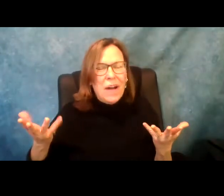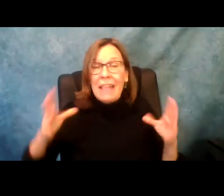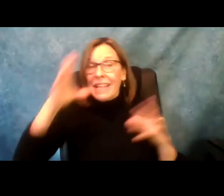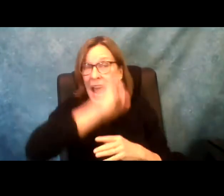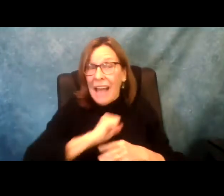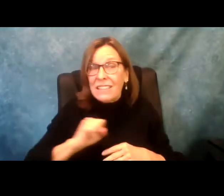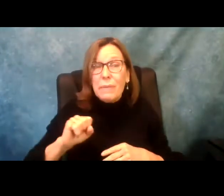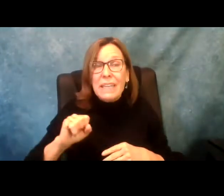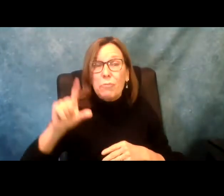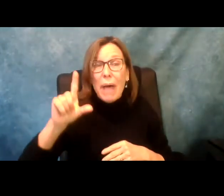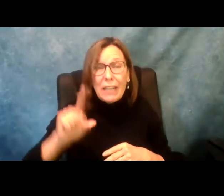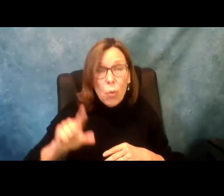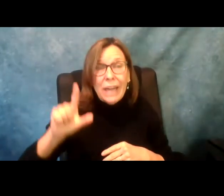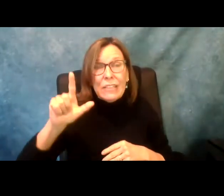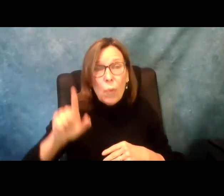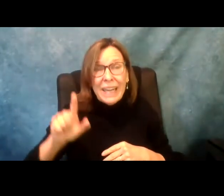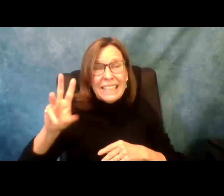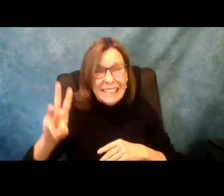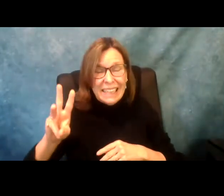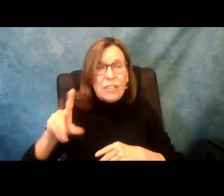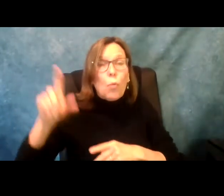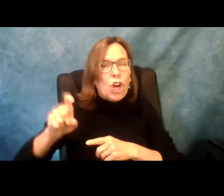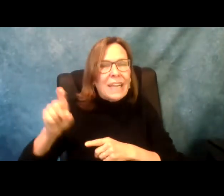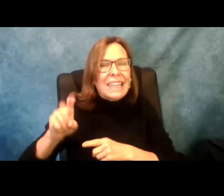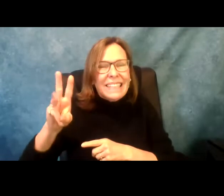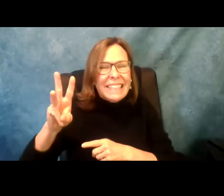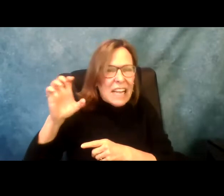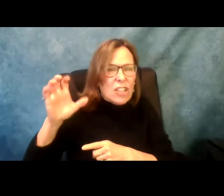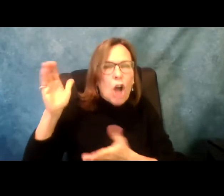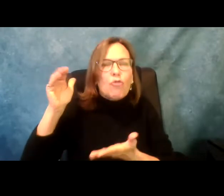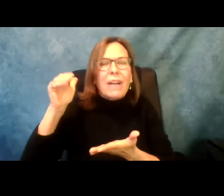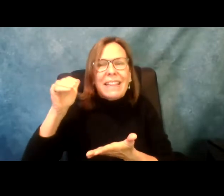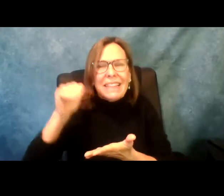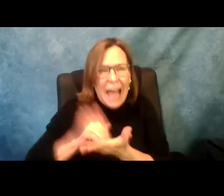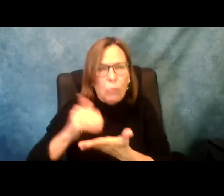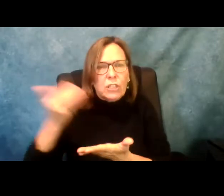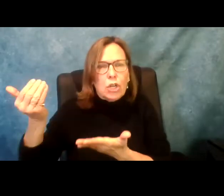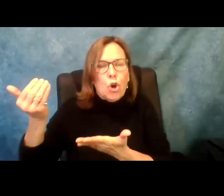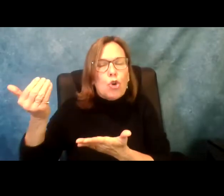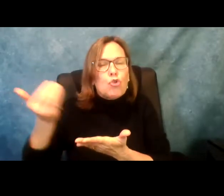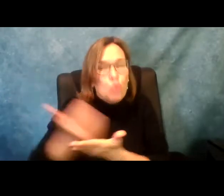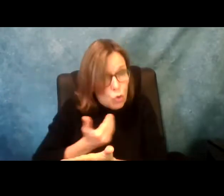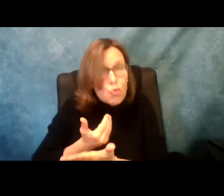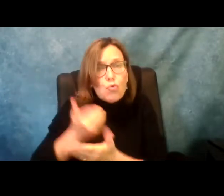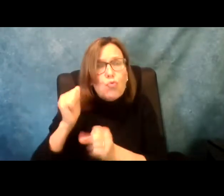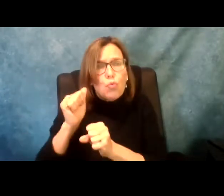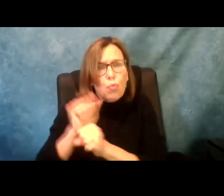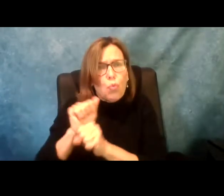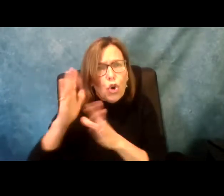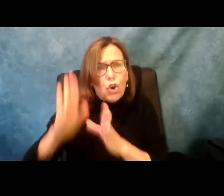decrease in the amount of our work